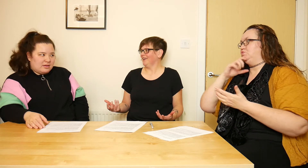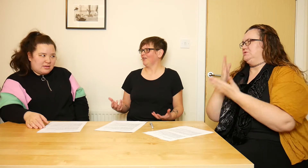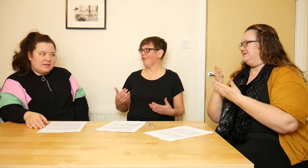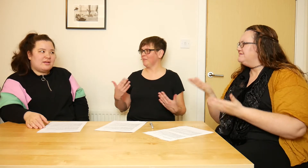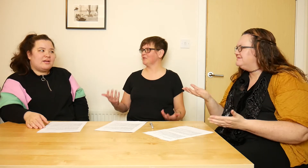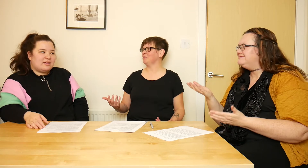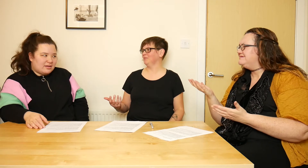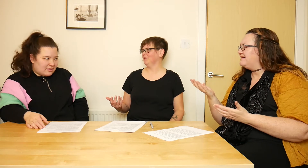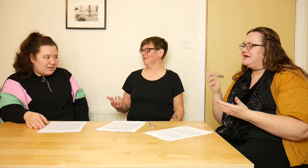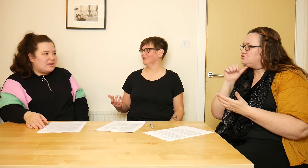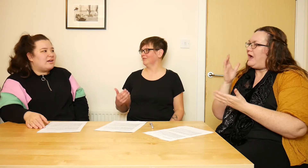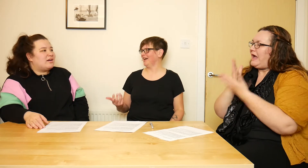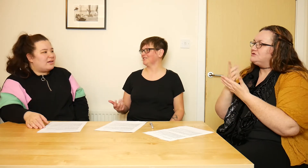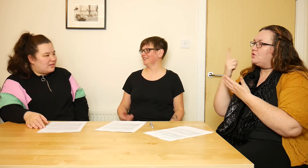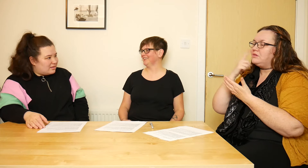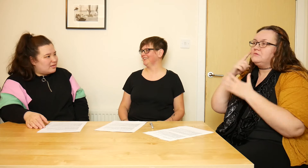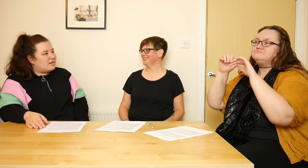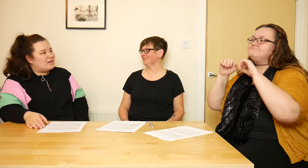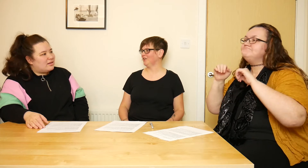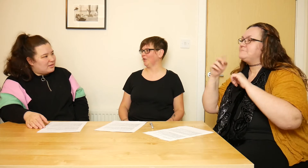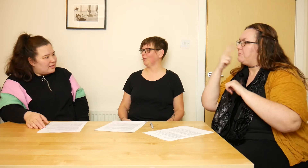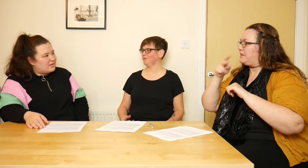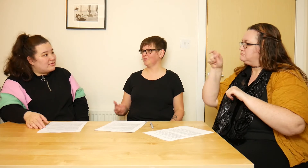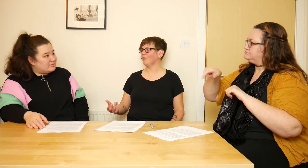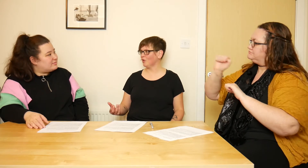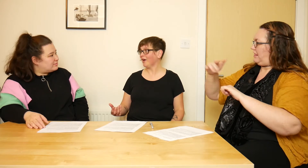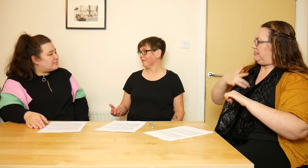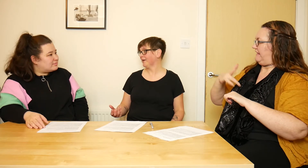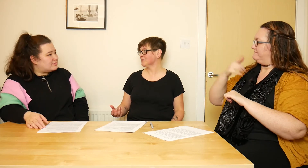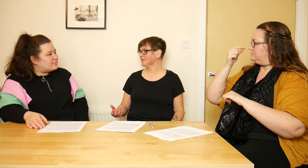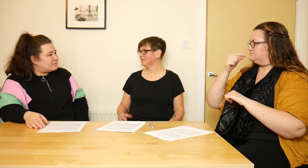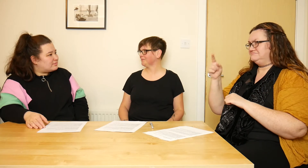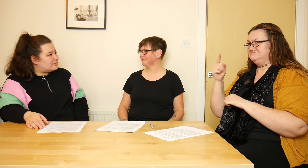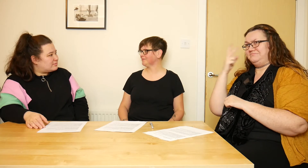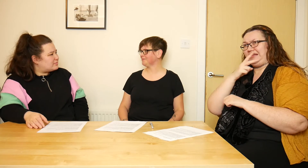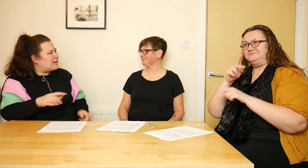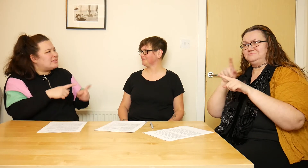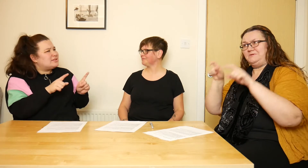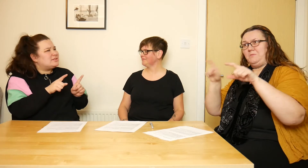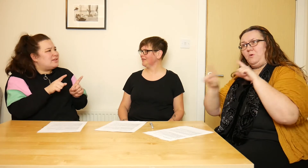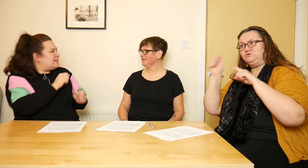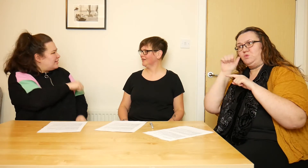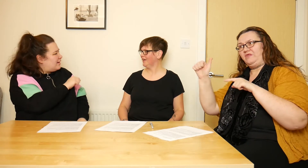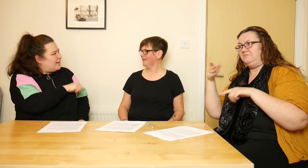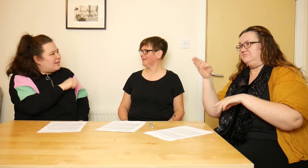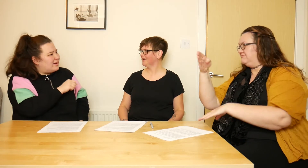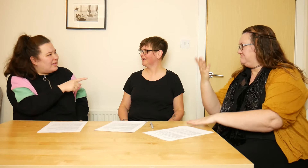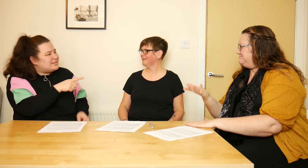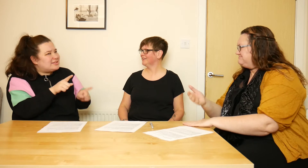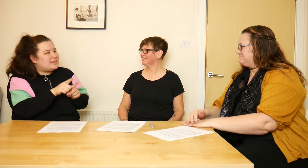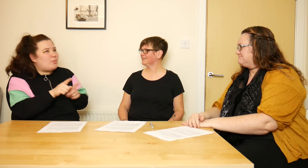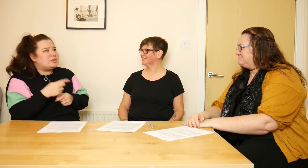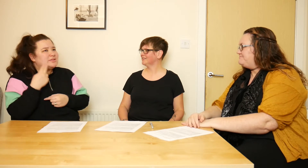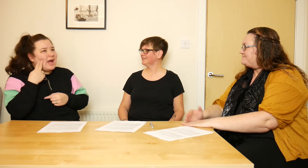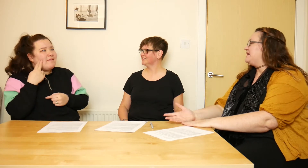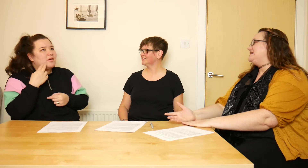Or that most blind people would actually, you know, know their way around.